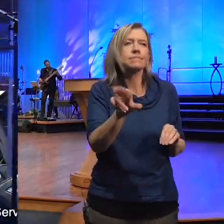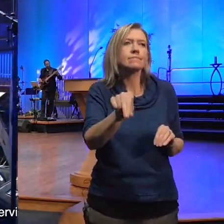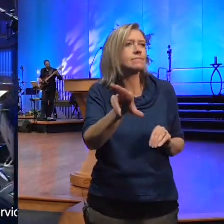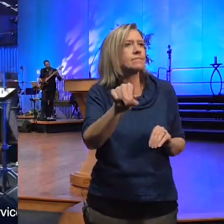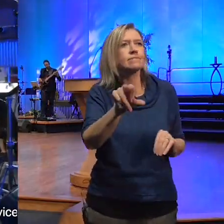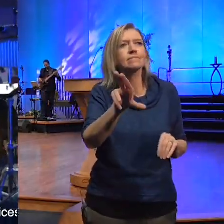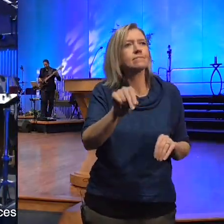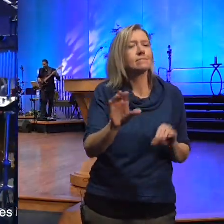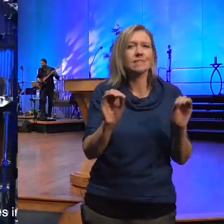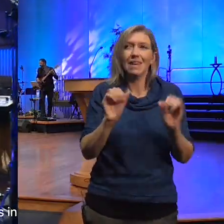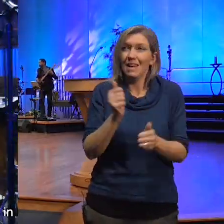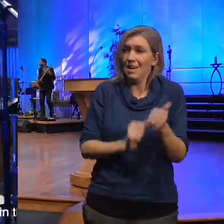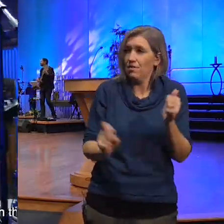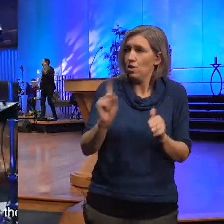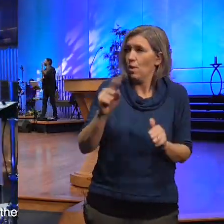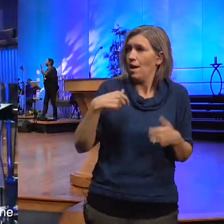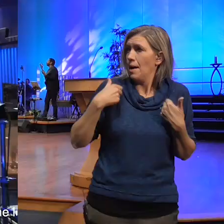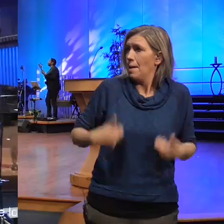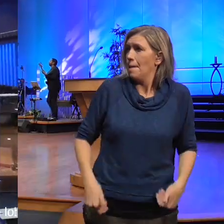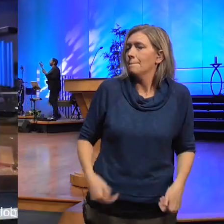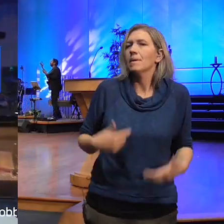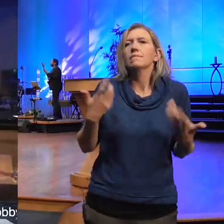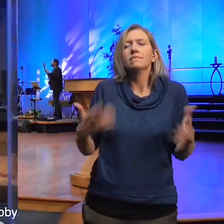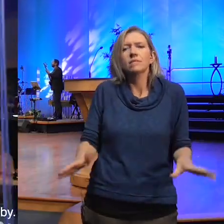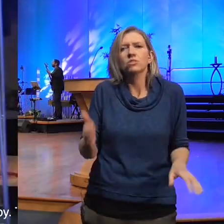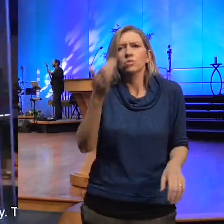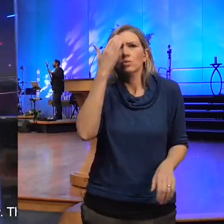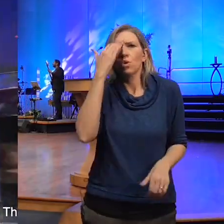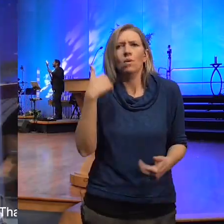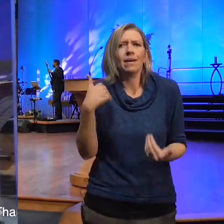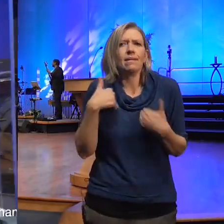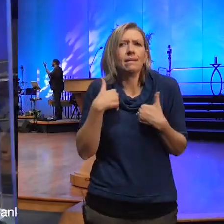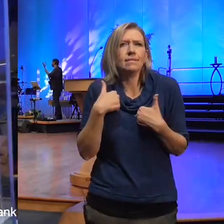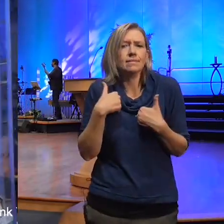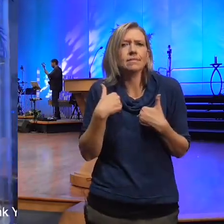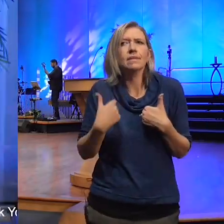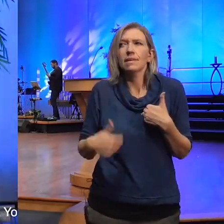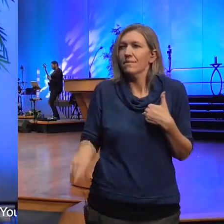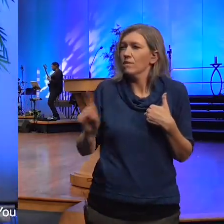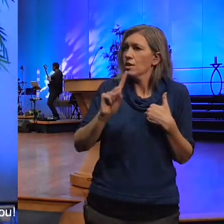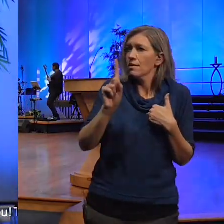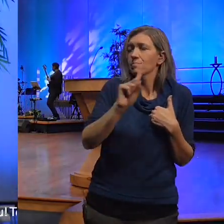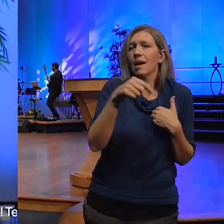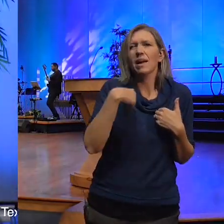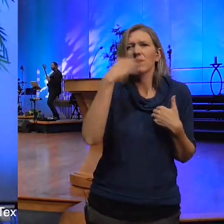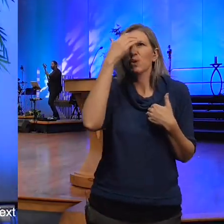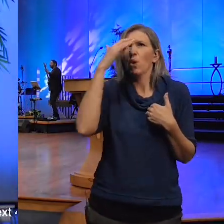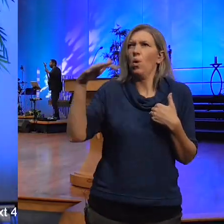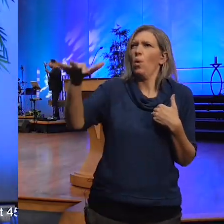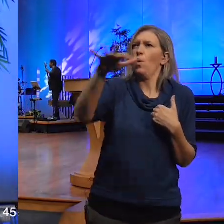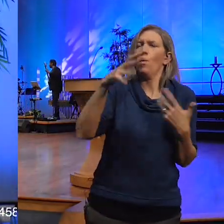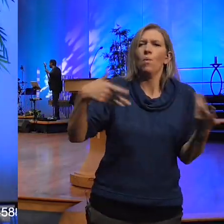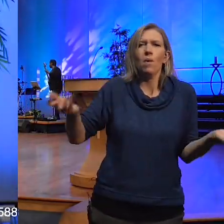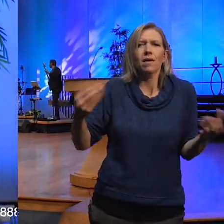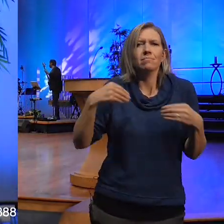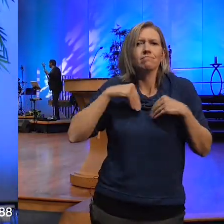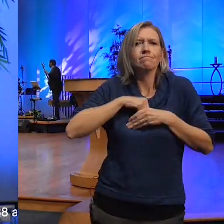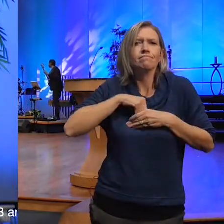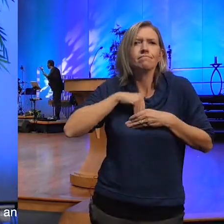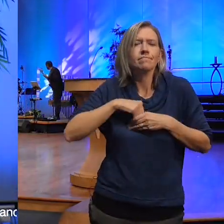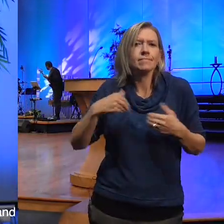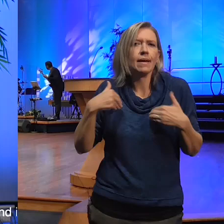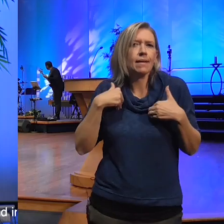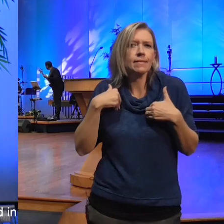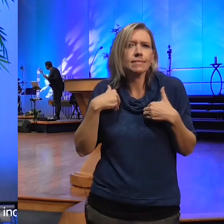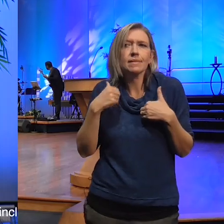everywhere I am I know what I got everywhere I am I know what I got everywhere I am I know what I